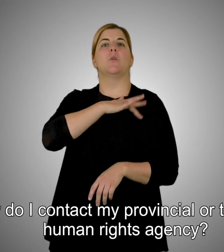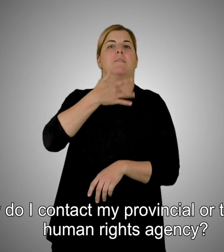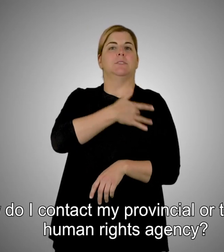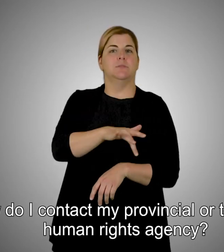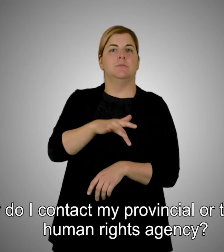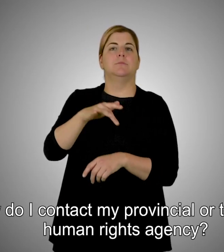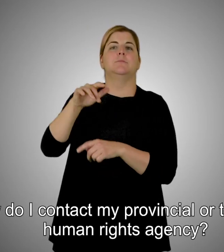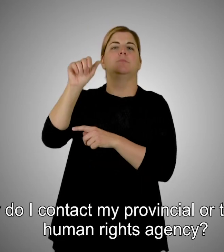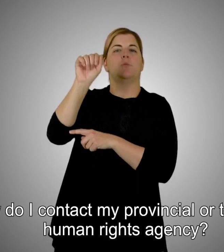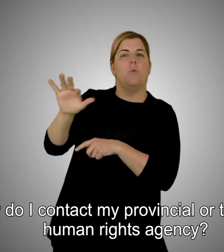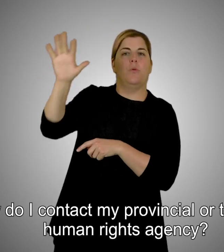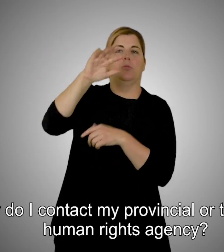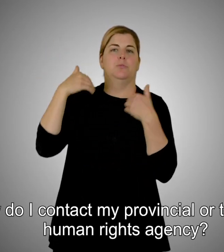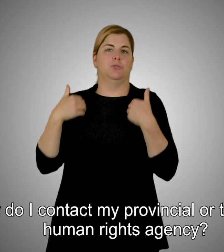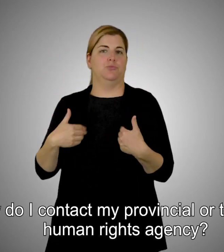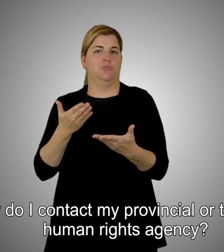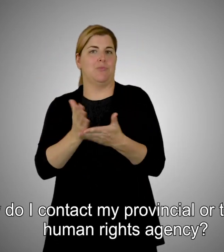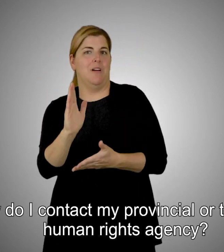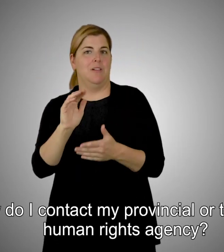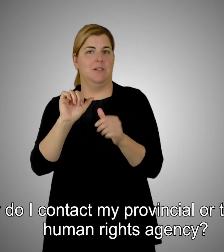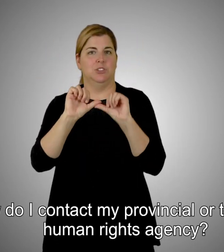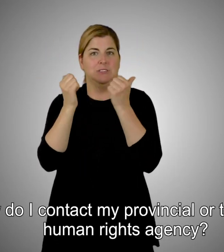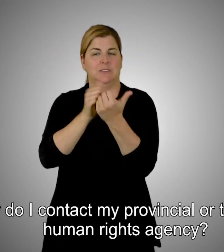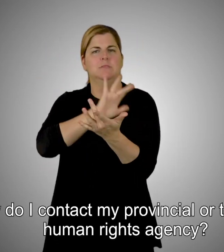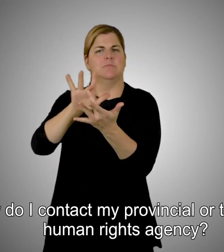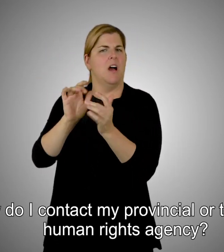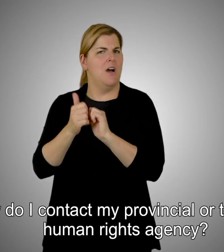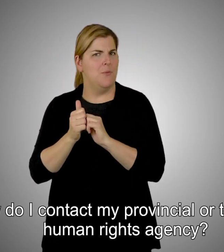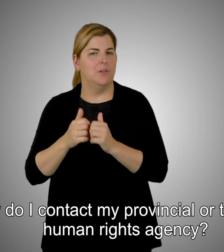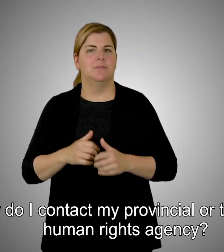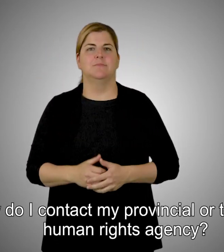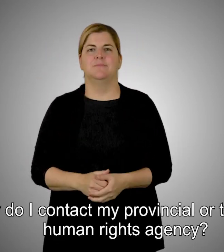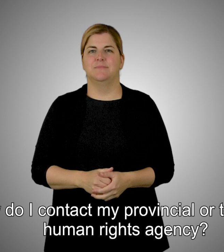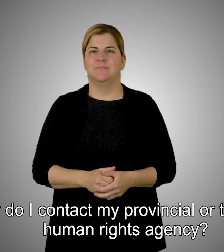How do I contact my provincial or territorial human rights agency?